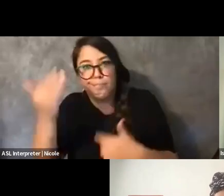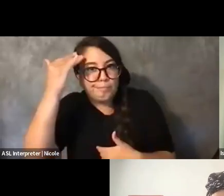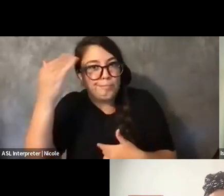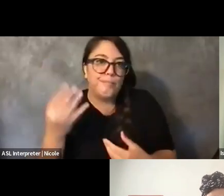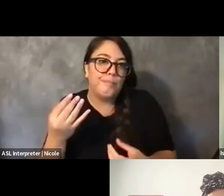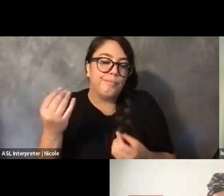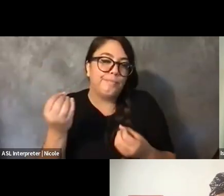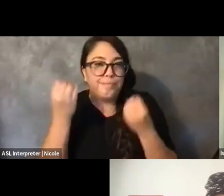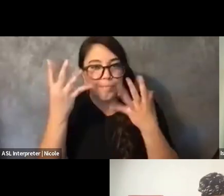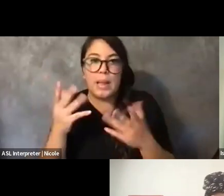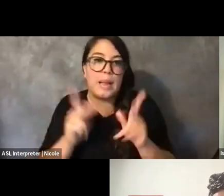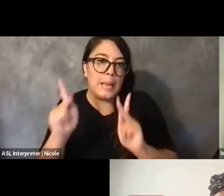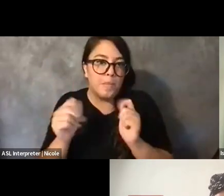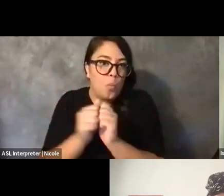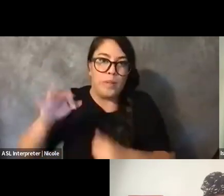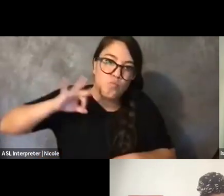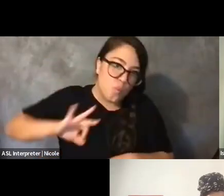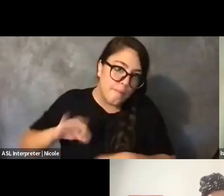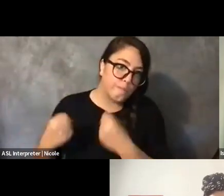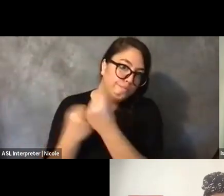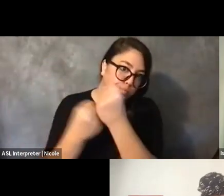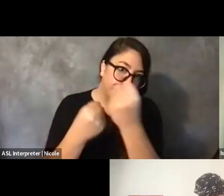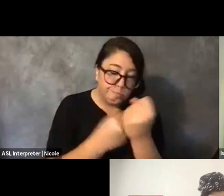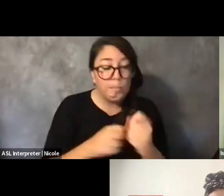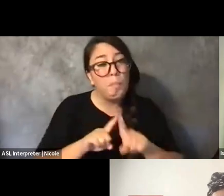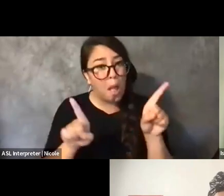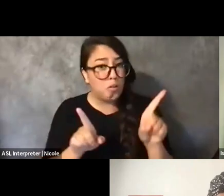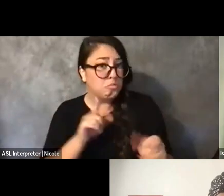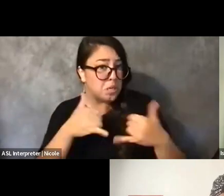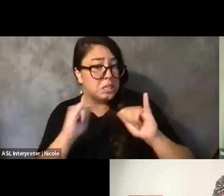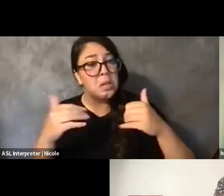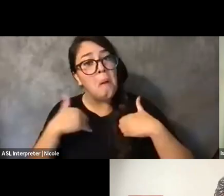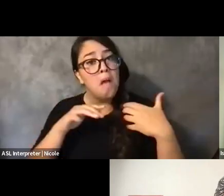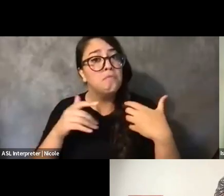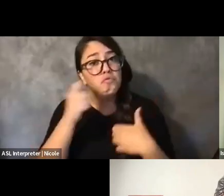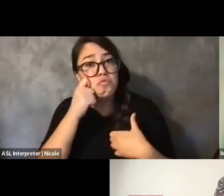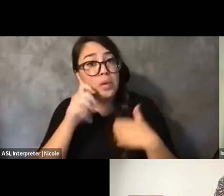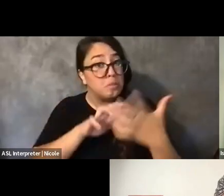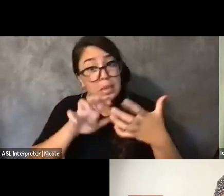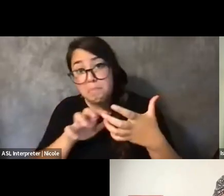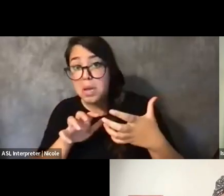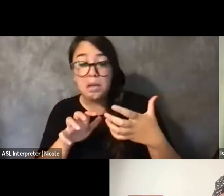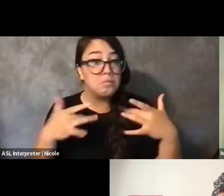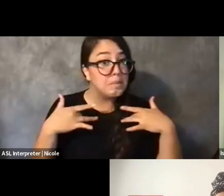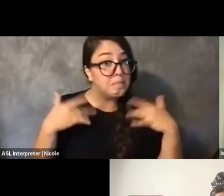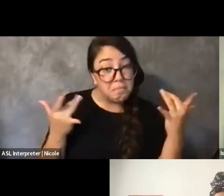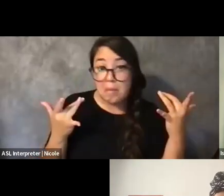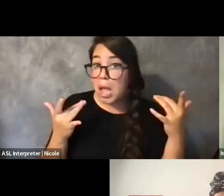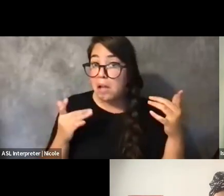But it does -- We do have events that are racially mixed in that space and, you know, that folks are welcome to participate in.